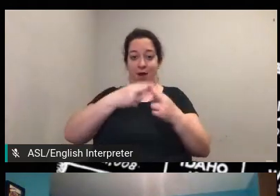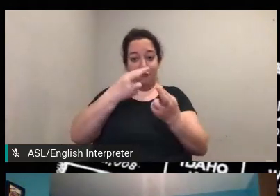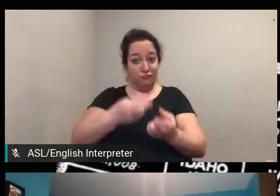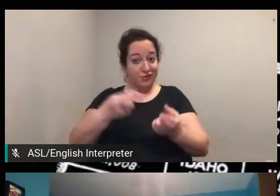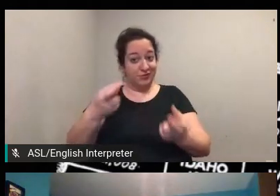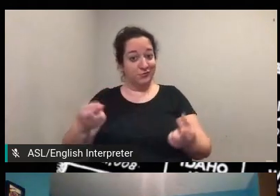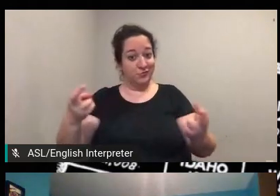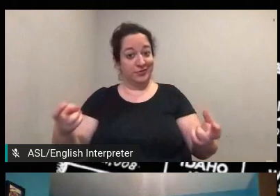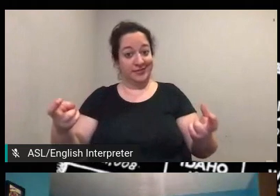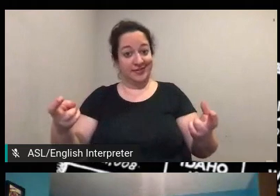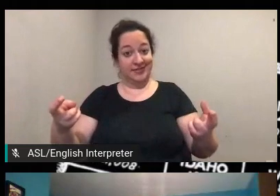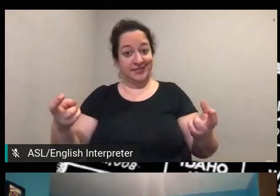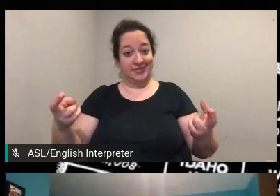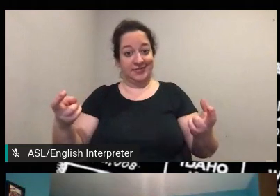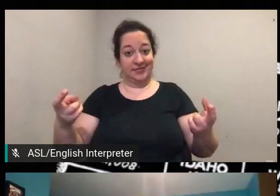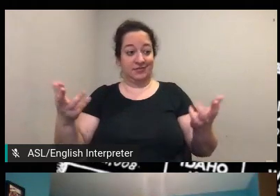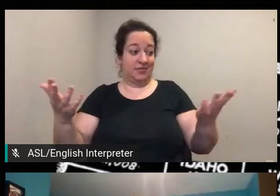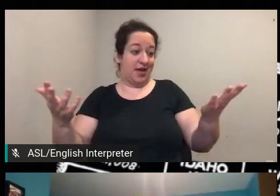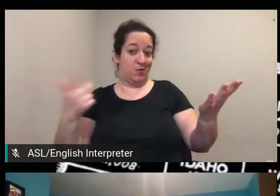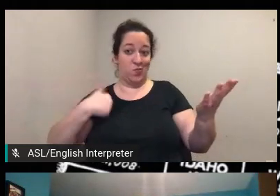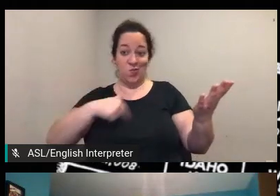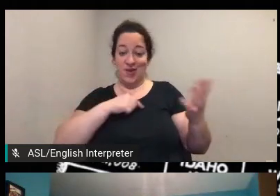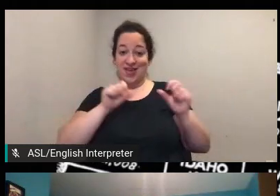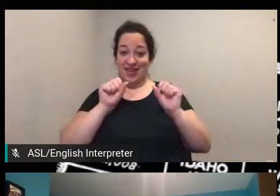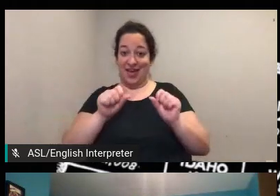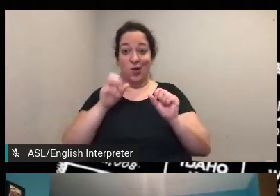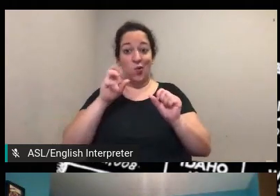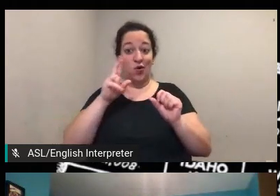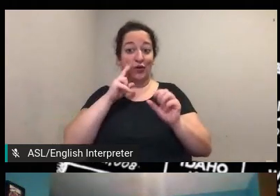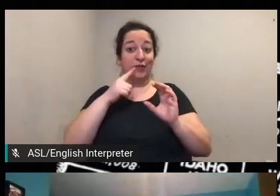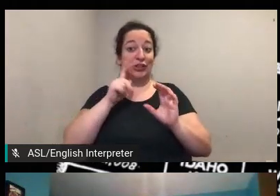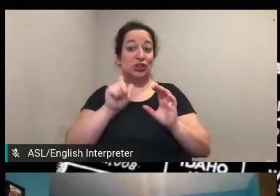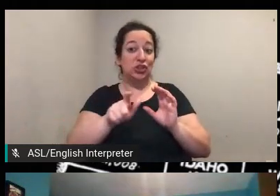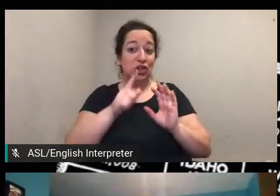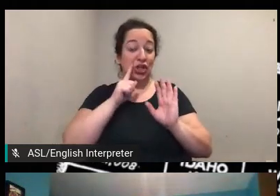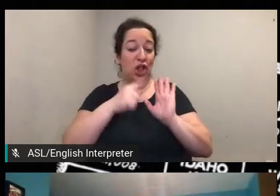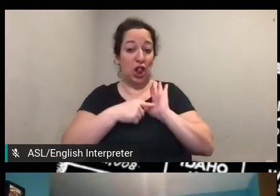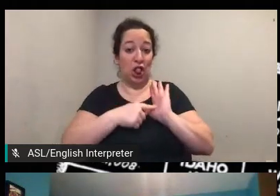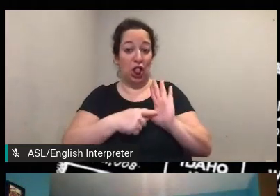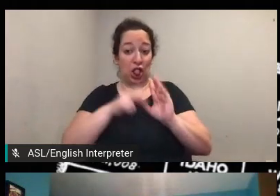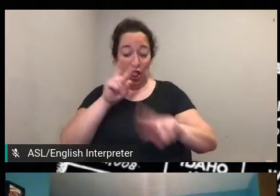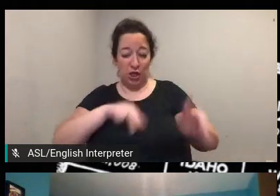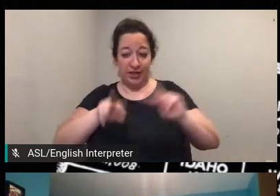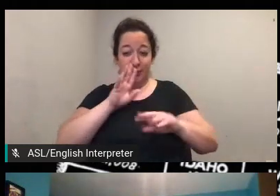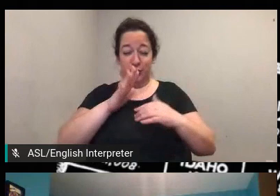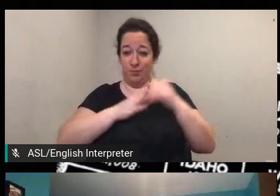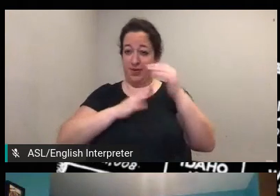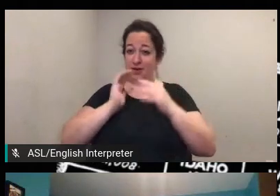uh we can look at we should look at uh in order to build our map